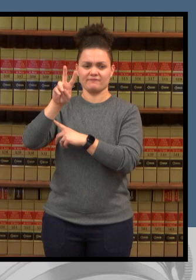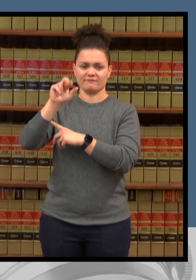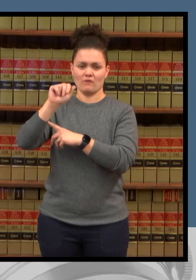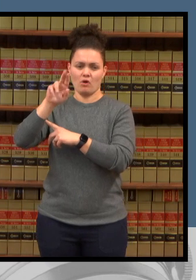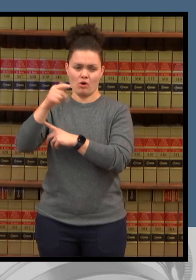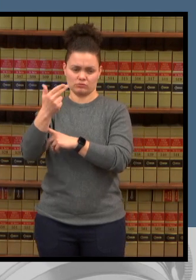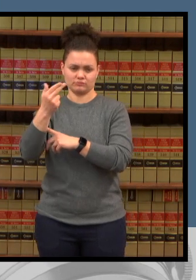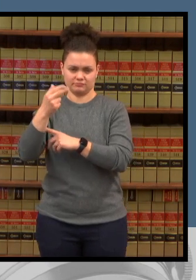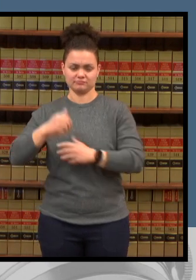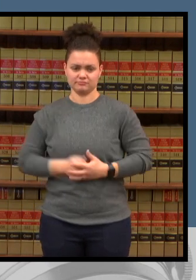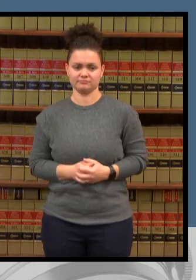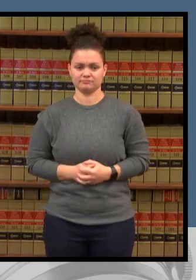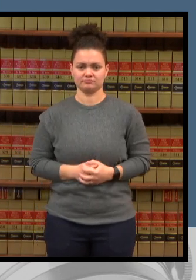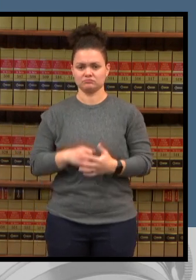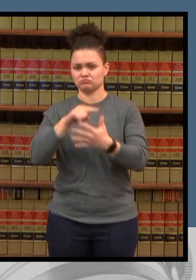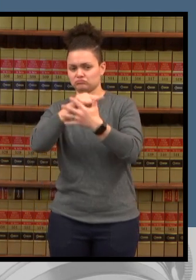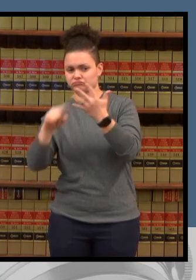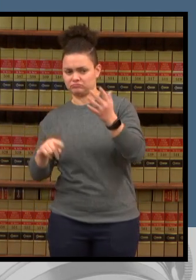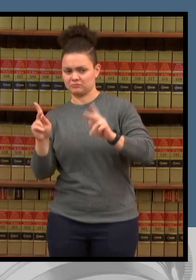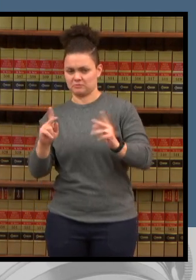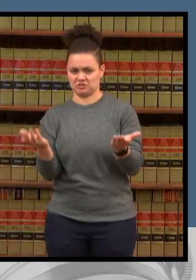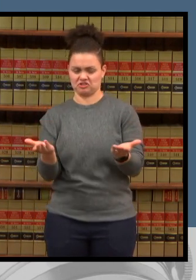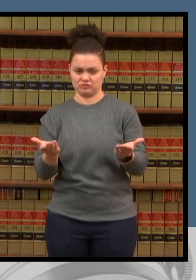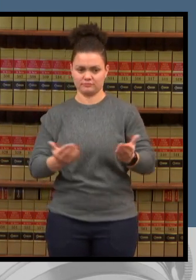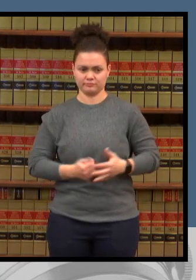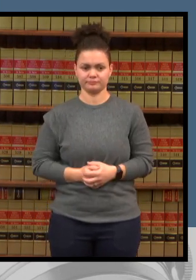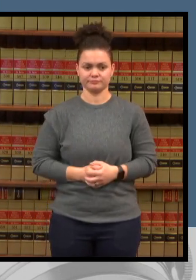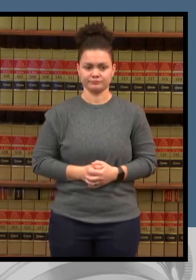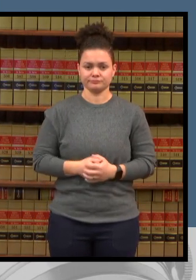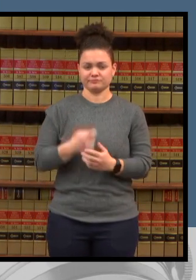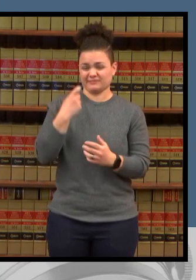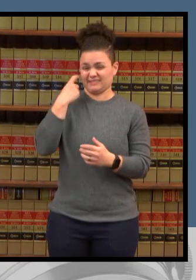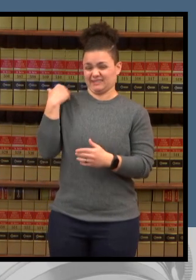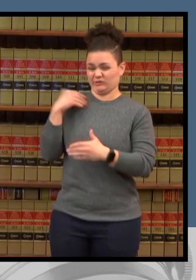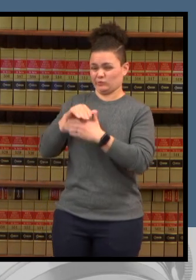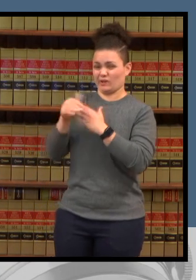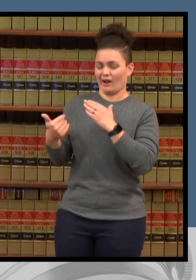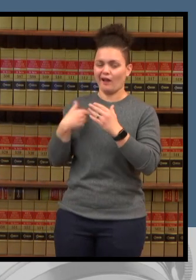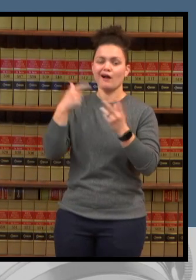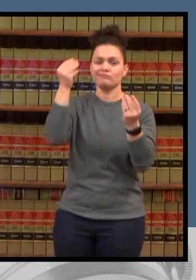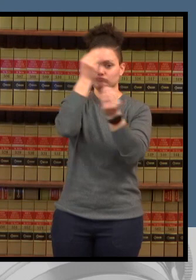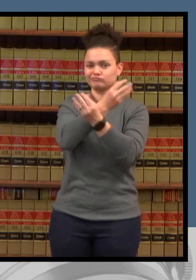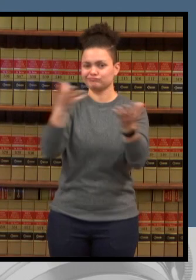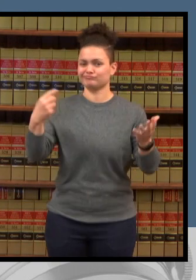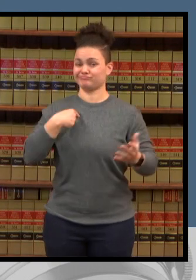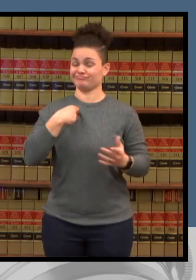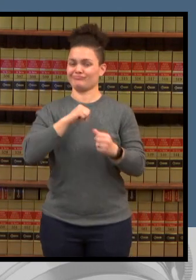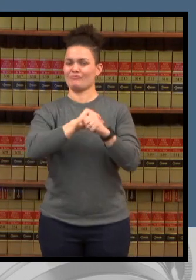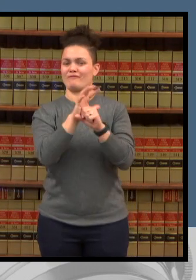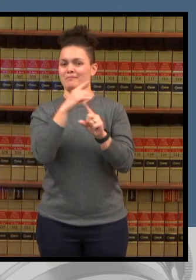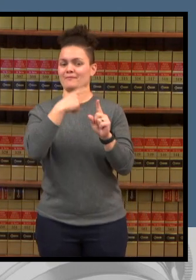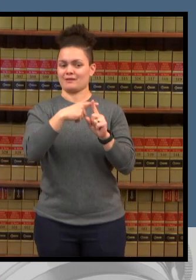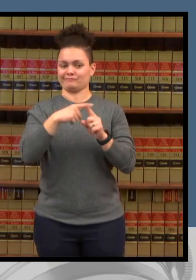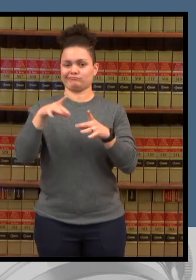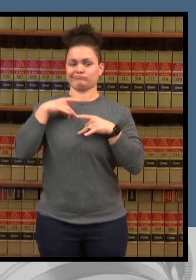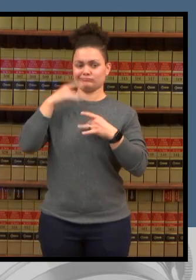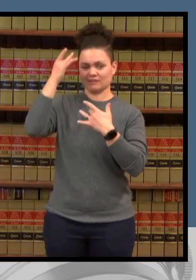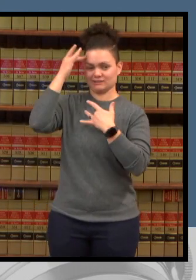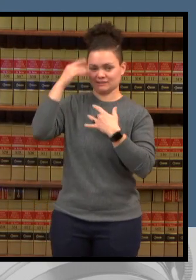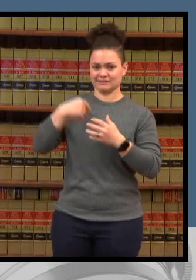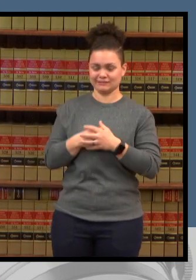tested positive for covid i am grateful that i was fully vaccinated and had been boosted uh with the